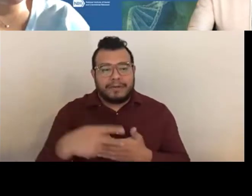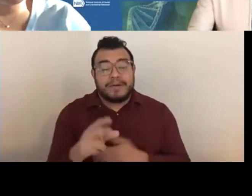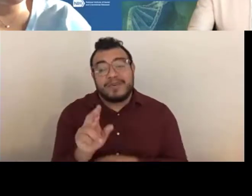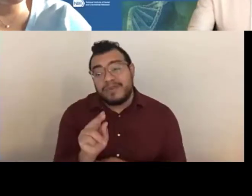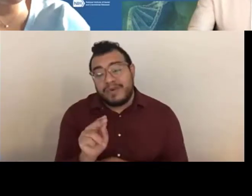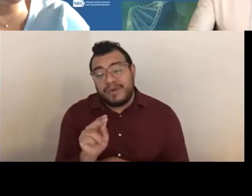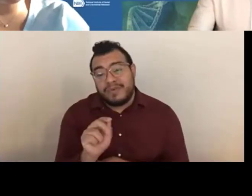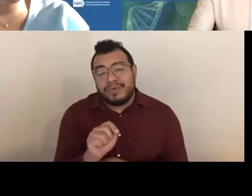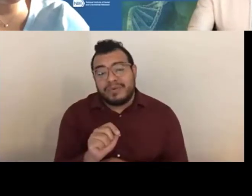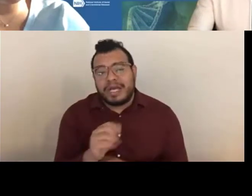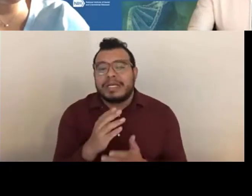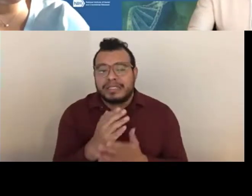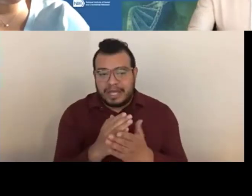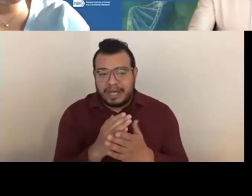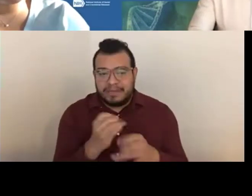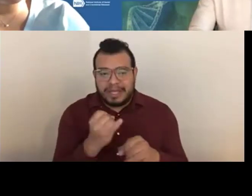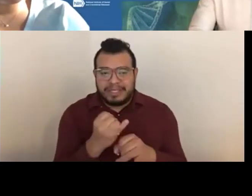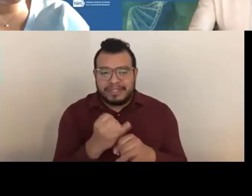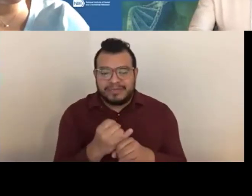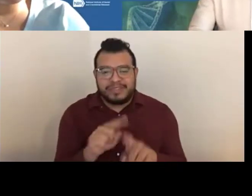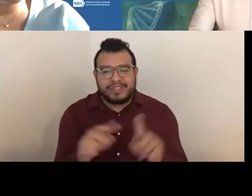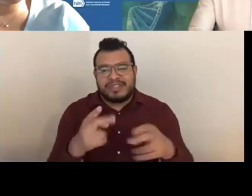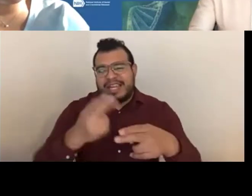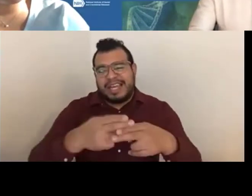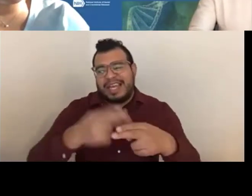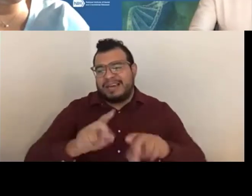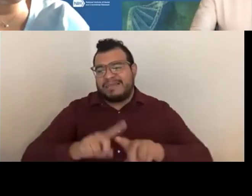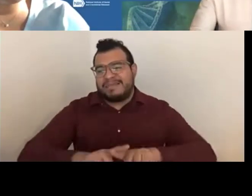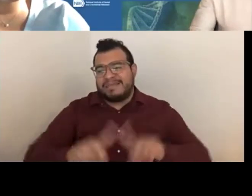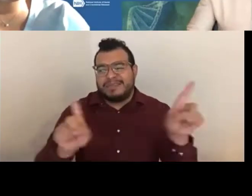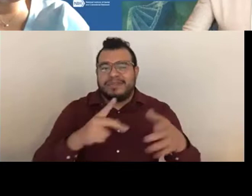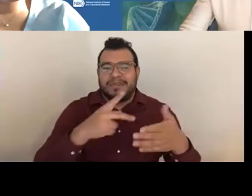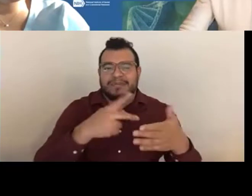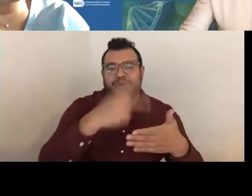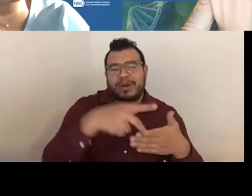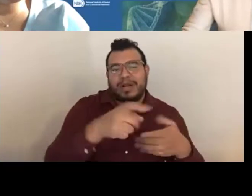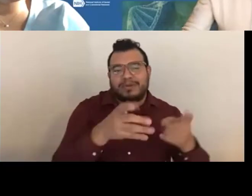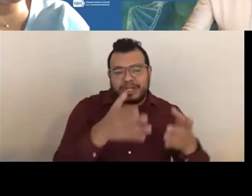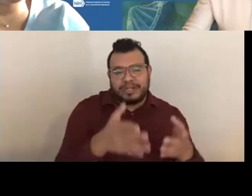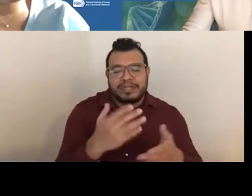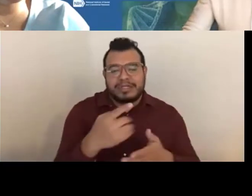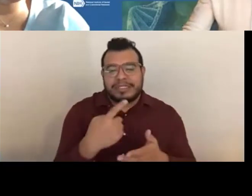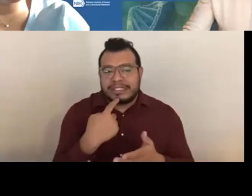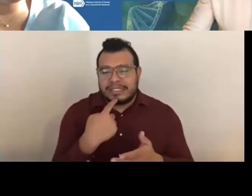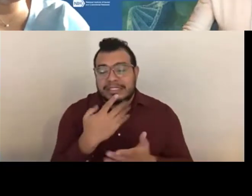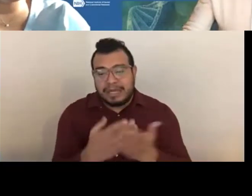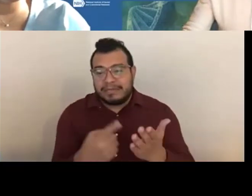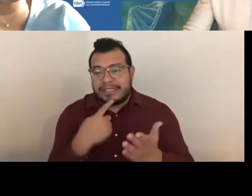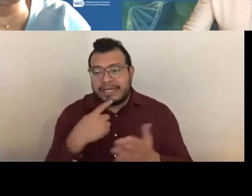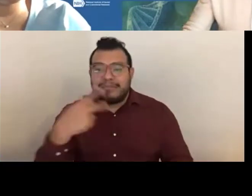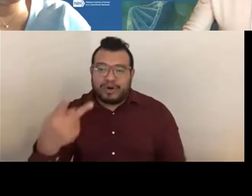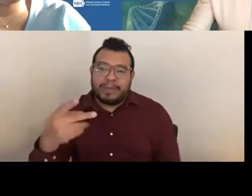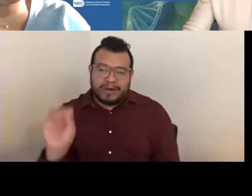Some institutes just call them program directors and some say program officers, but same.